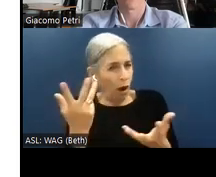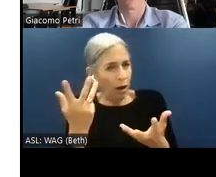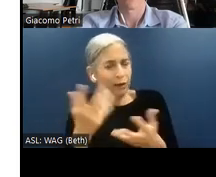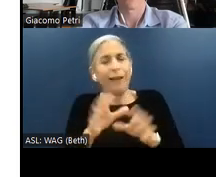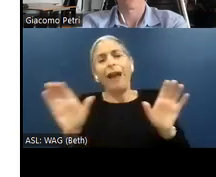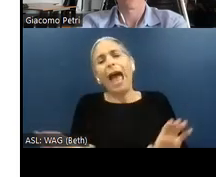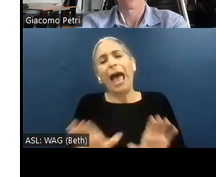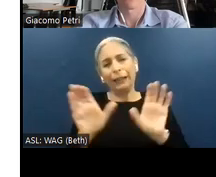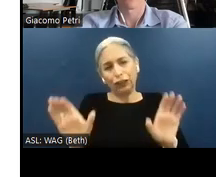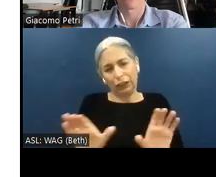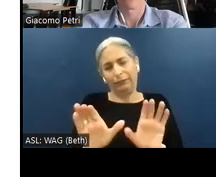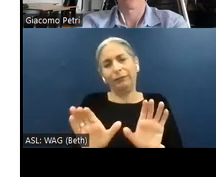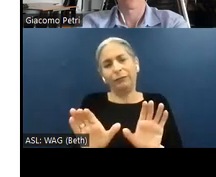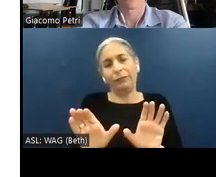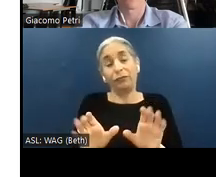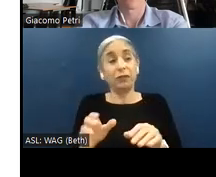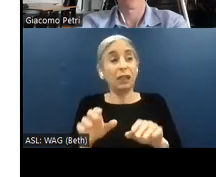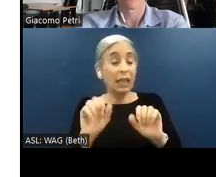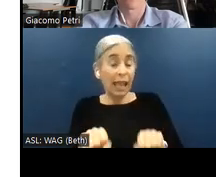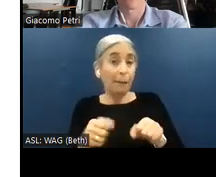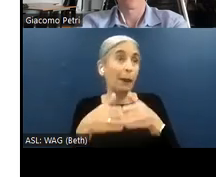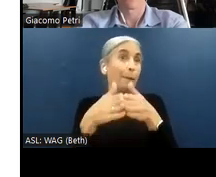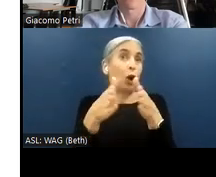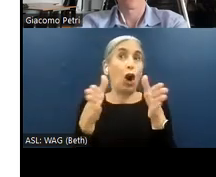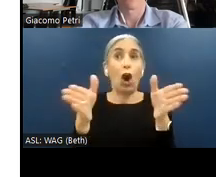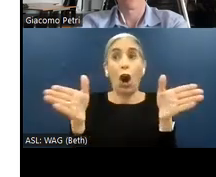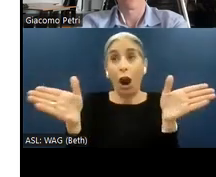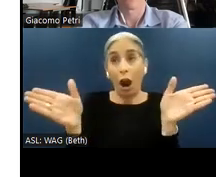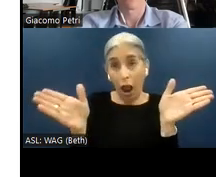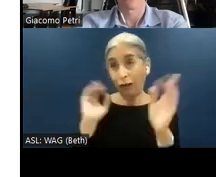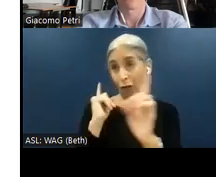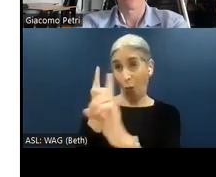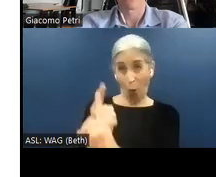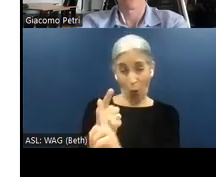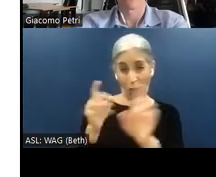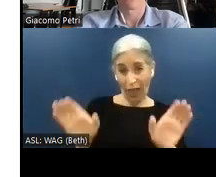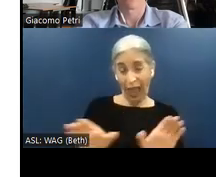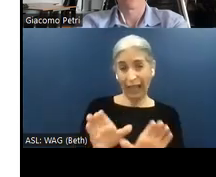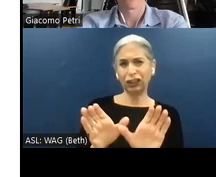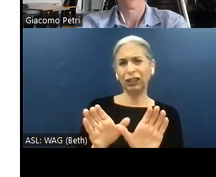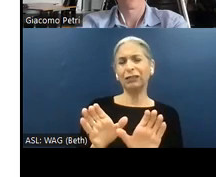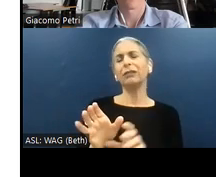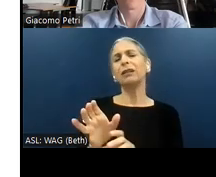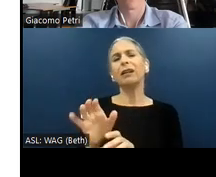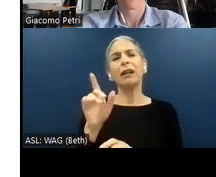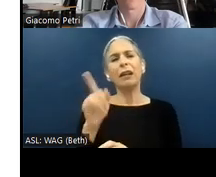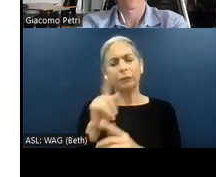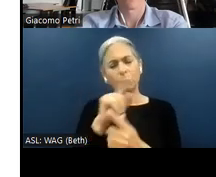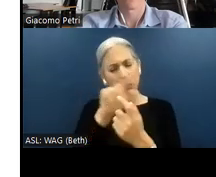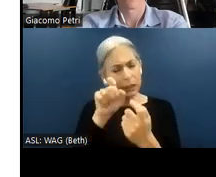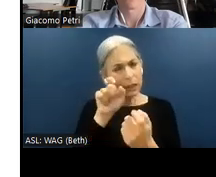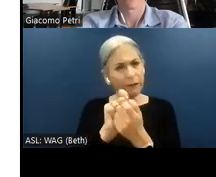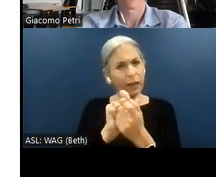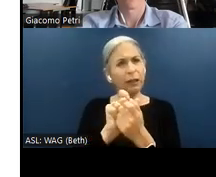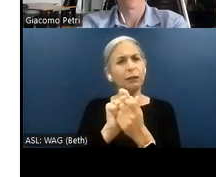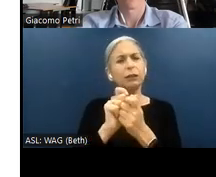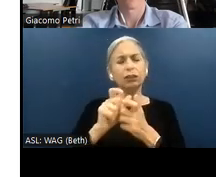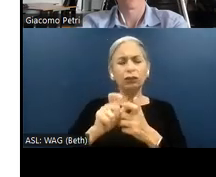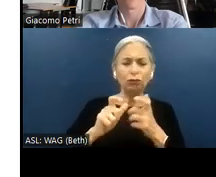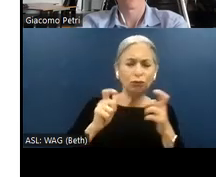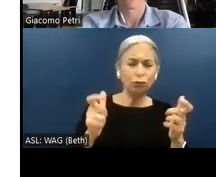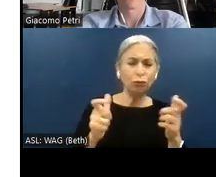can be a very broad goal. So actions, very specific regarding what to remediate and not